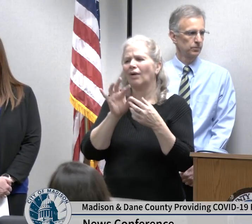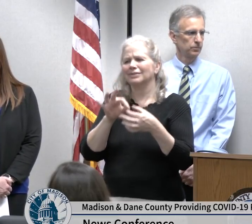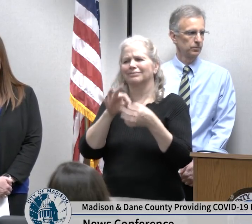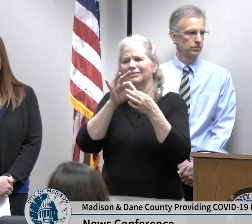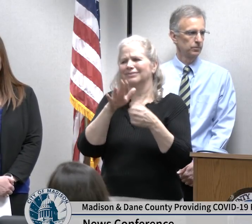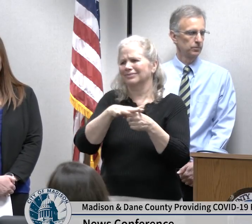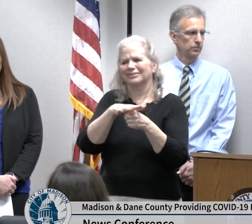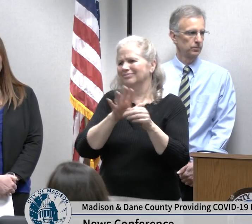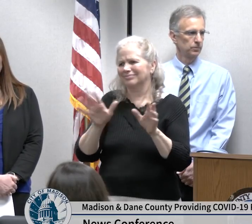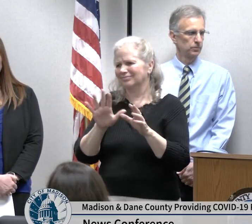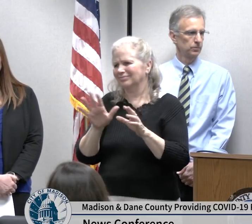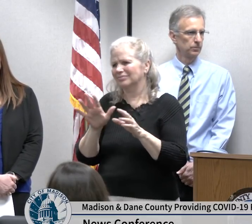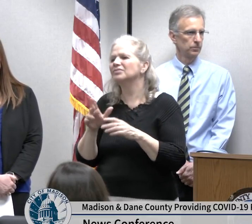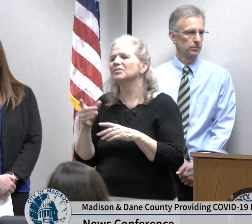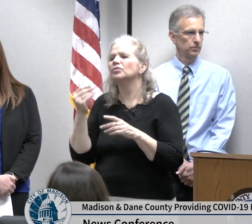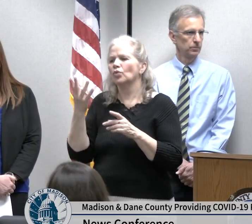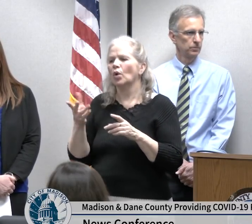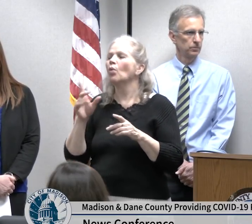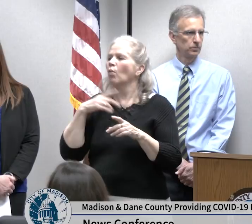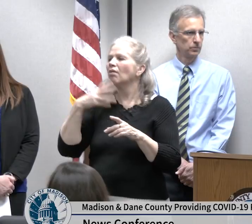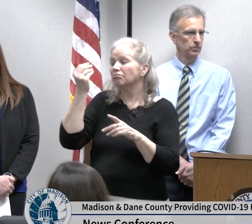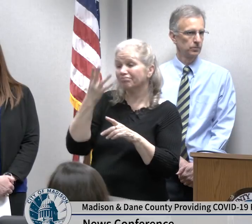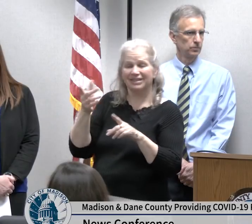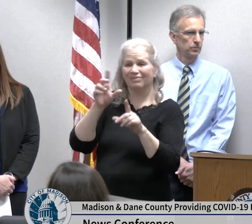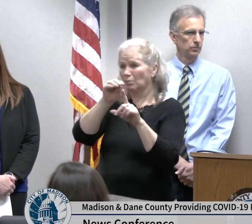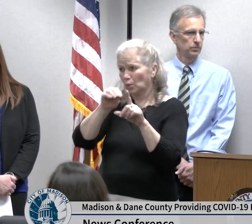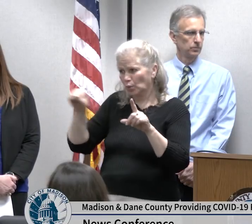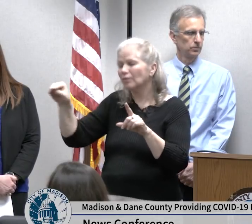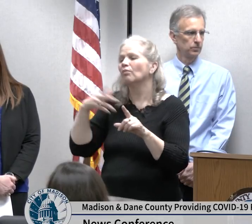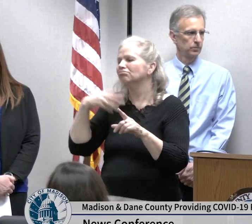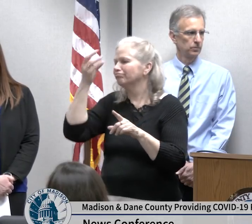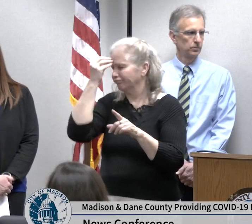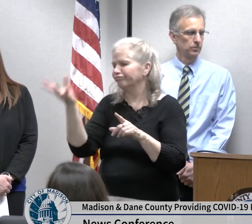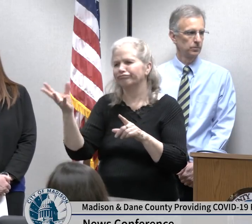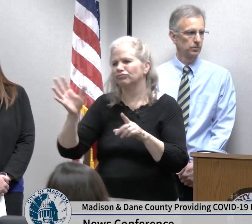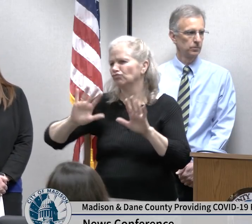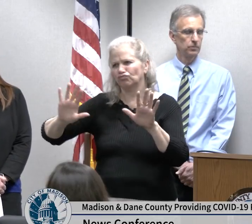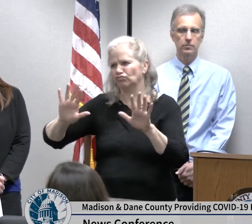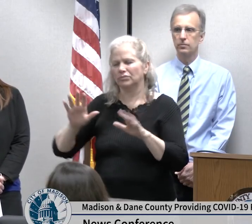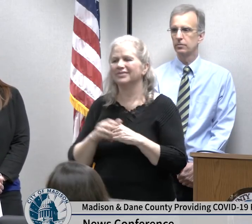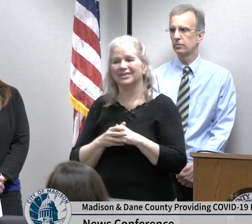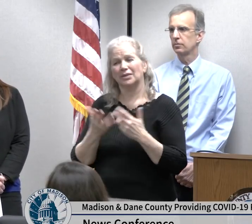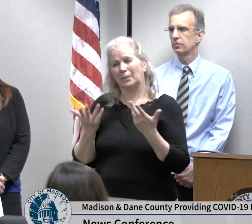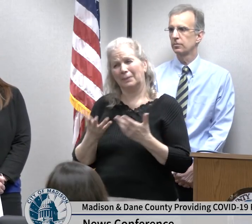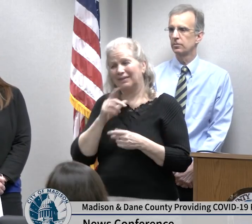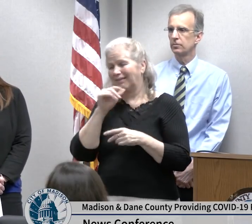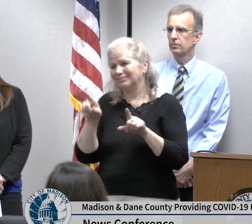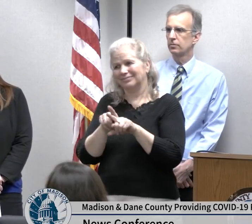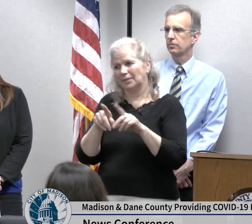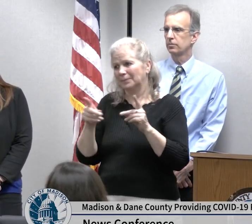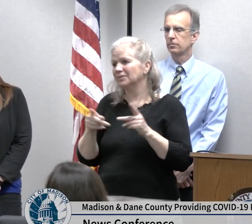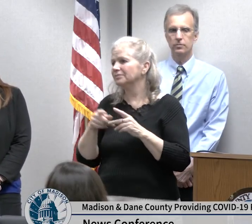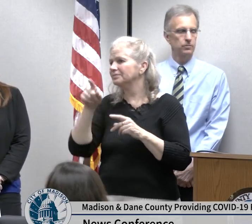about where their new polling places are as soon as we lock that down let me take